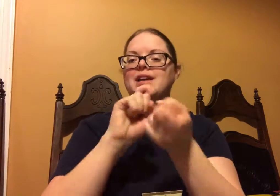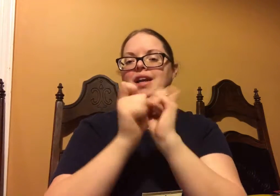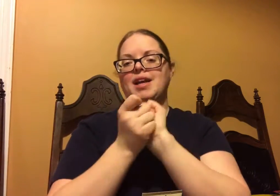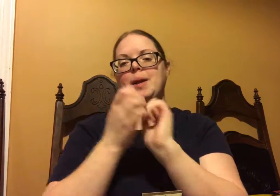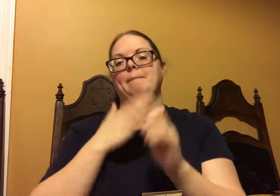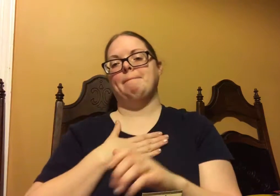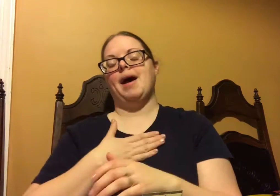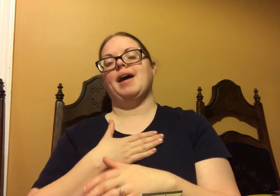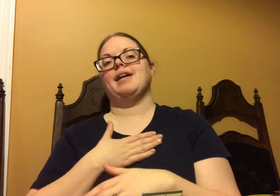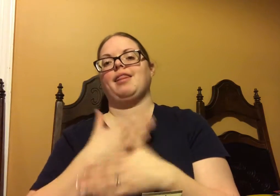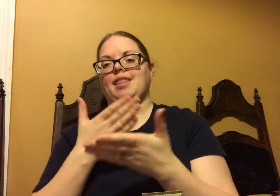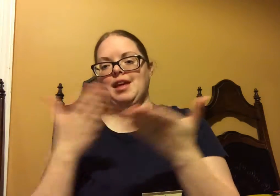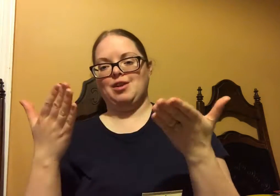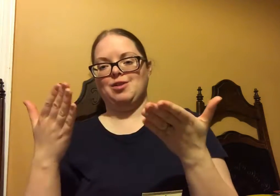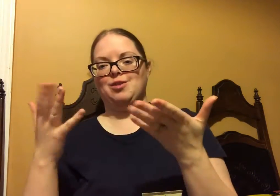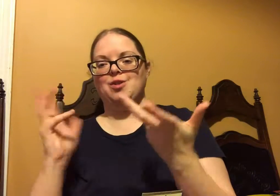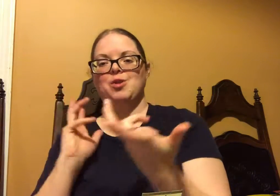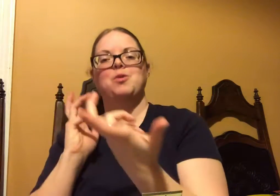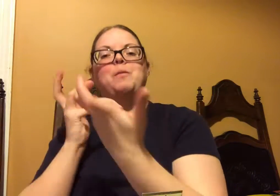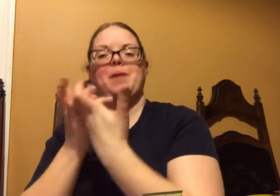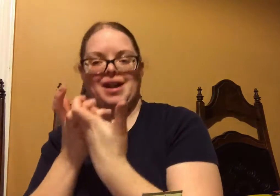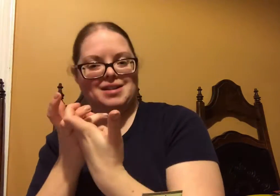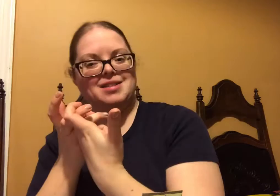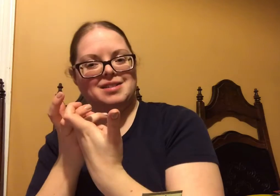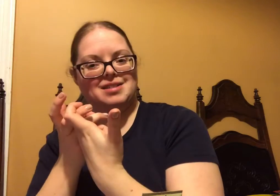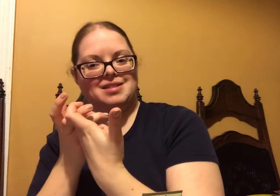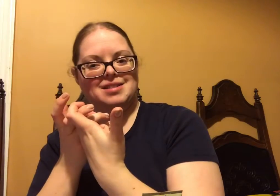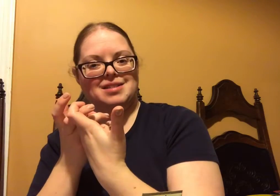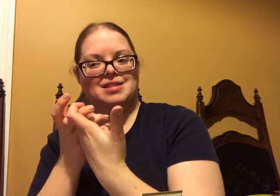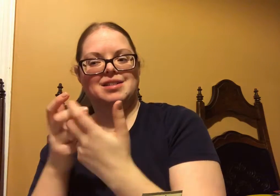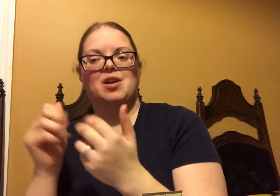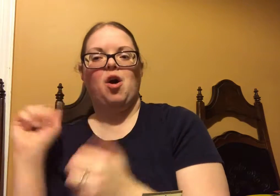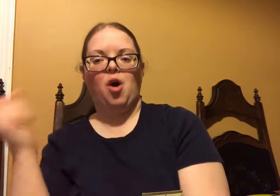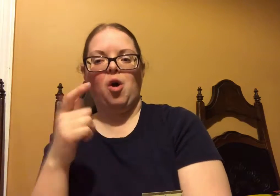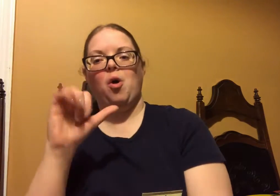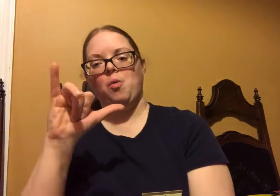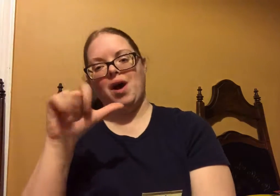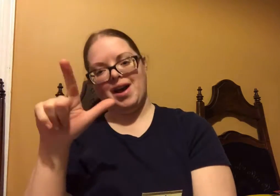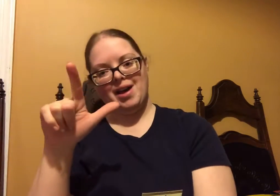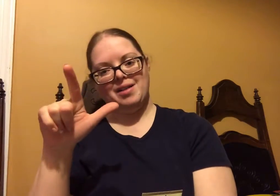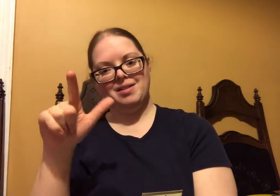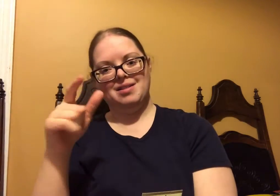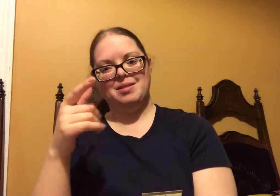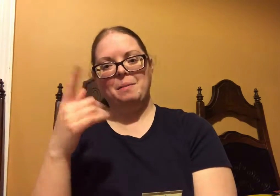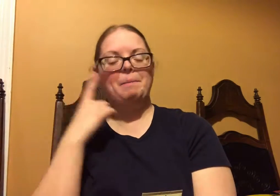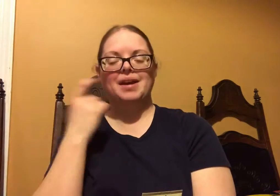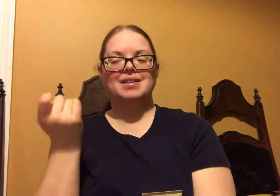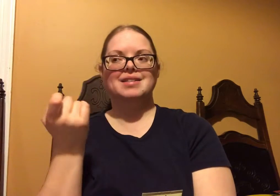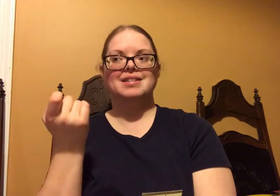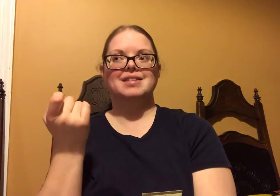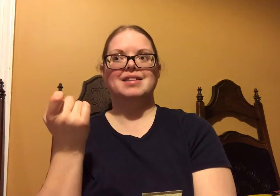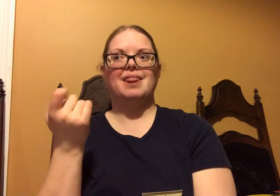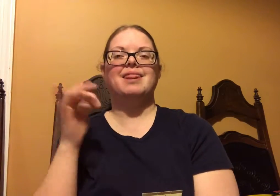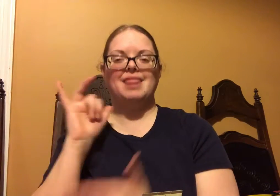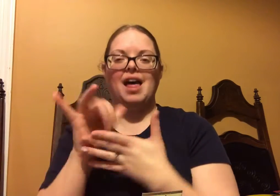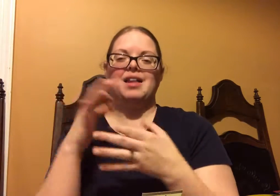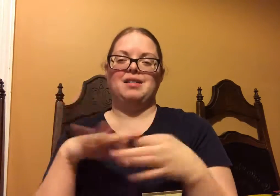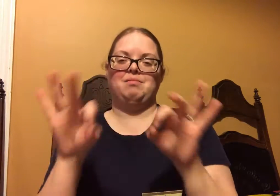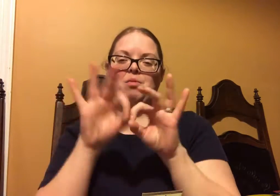I am slowly changing my every day routine, my every day things all to Young Living.